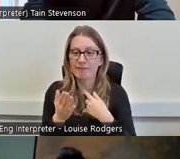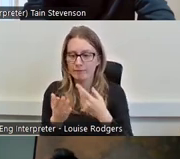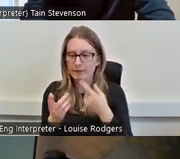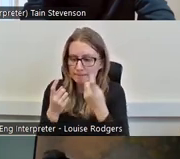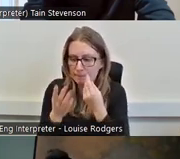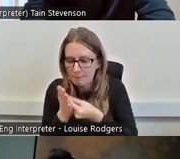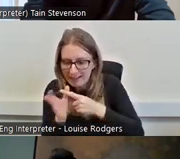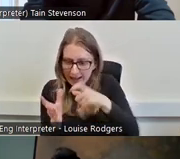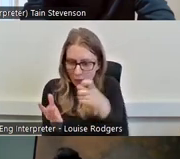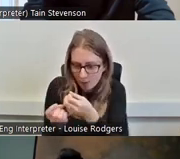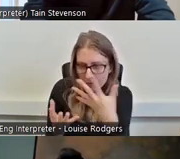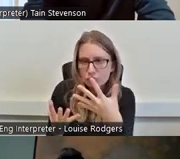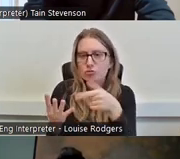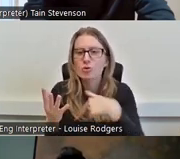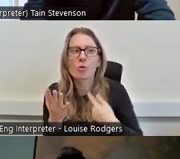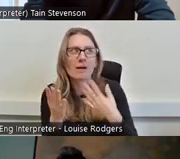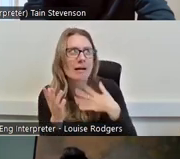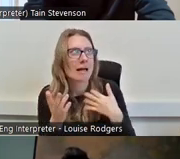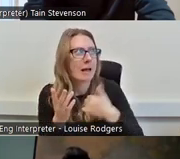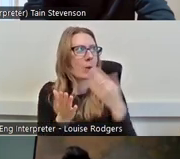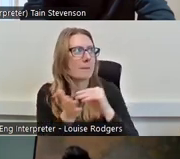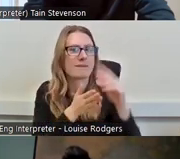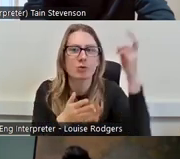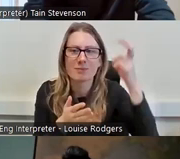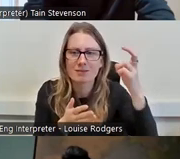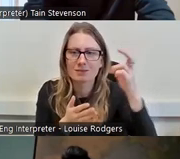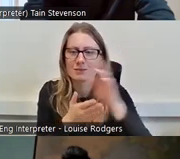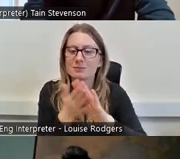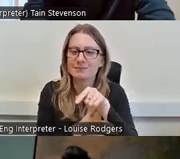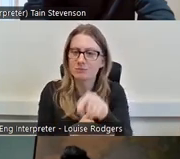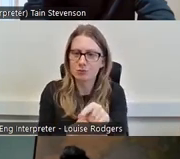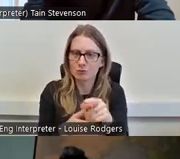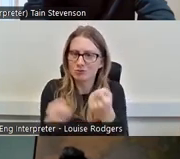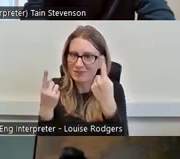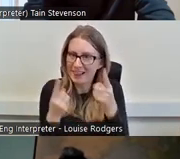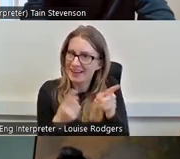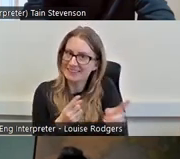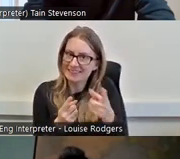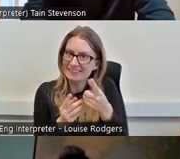you know, you're not going to realise how important it is to have expenses paid promptly.